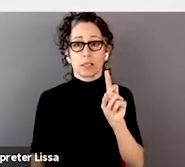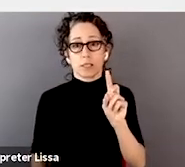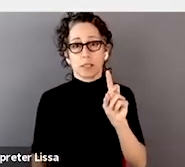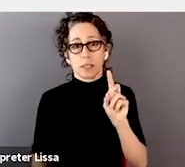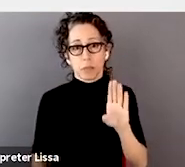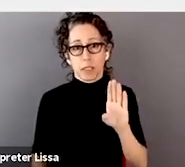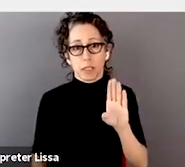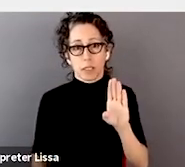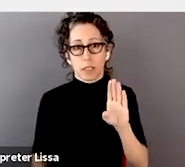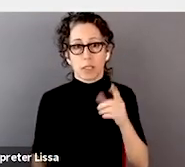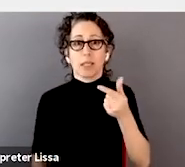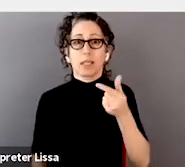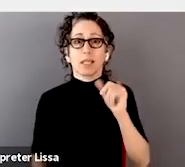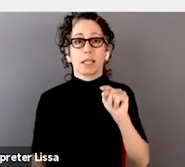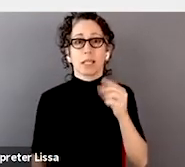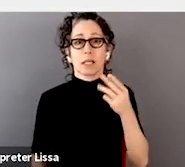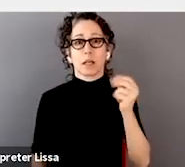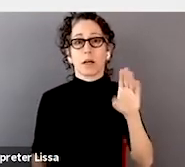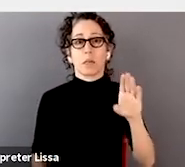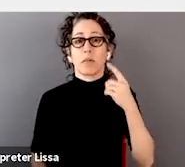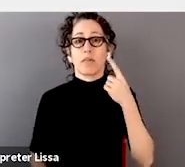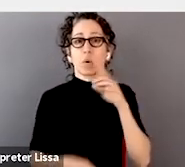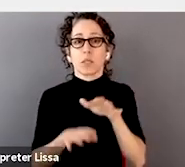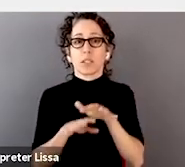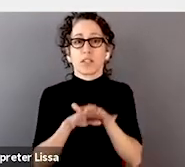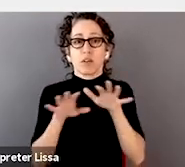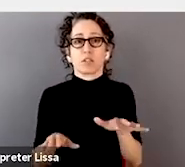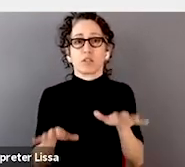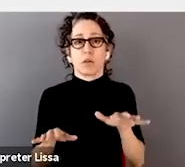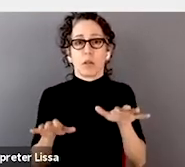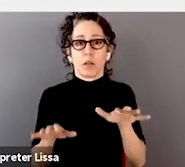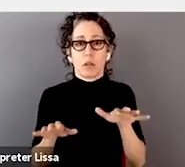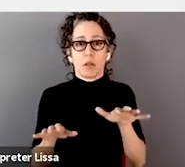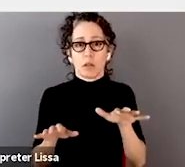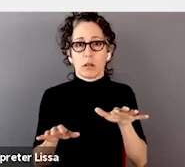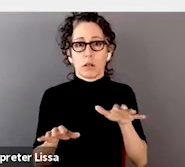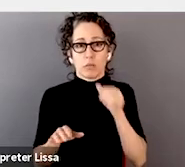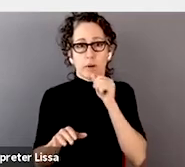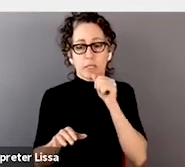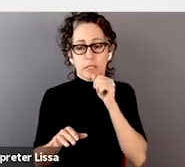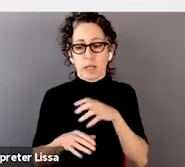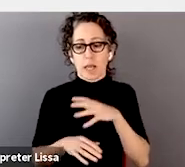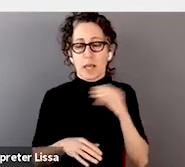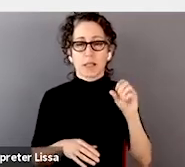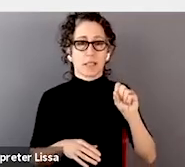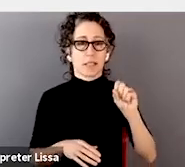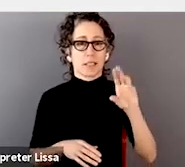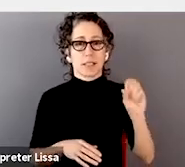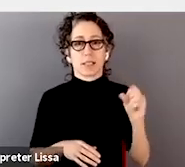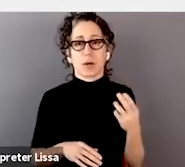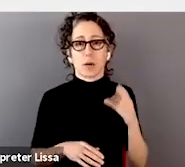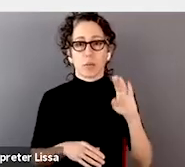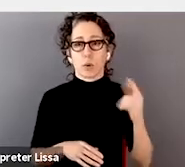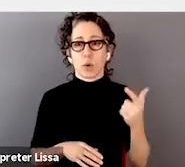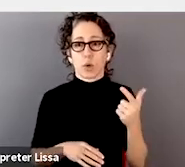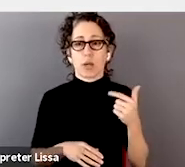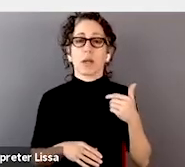for differential privacy, my colleague, Sarah Bird, has led an effort with Microsoft's AI for Health that uses that.